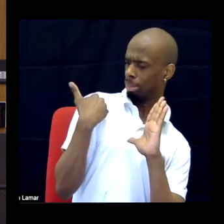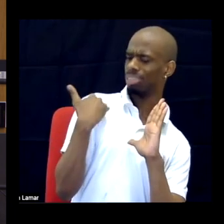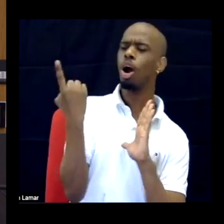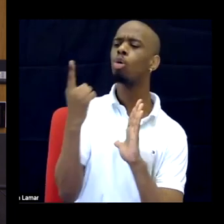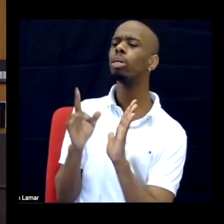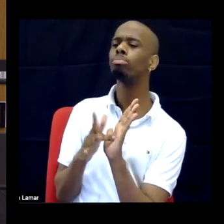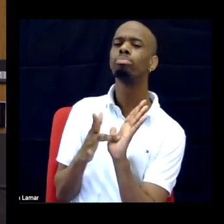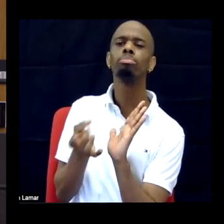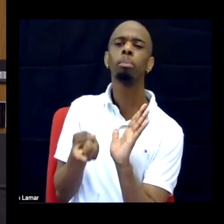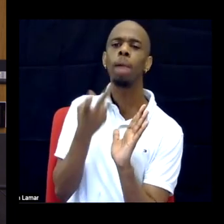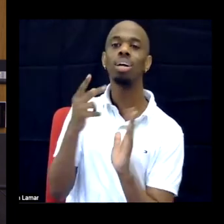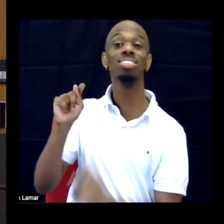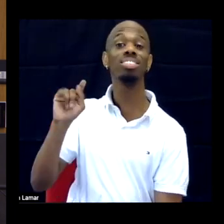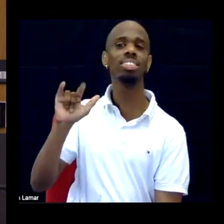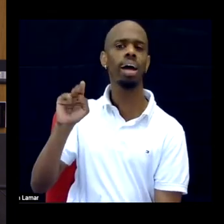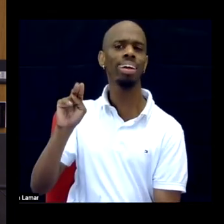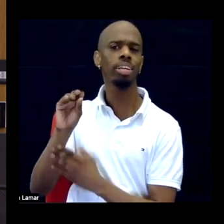don't experience pain in the same way, right.